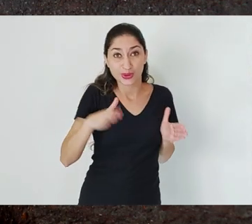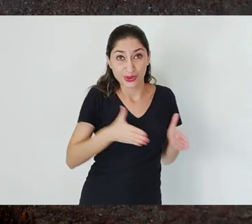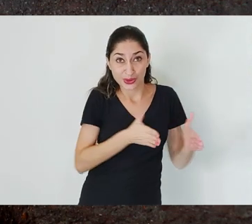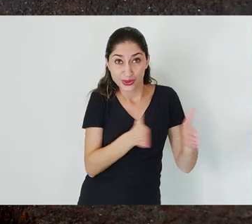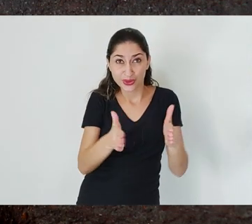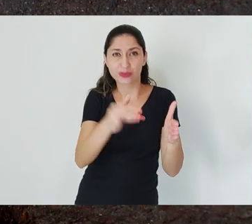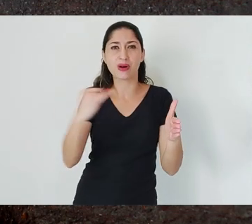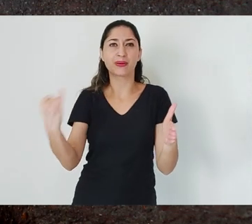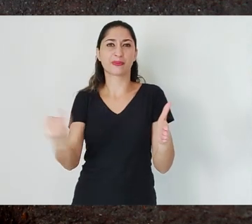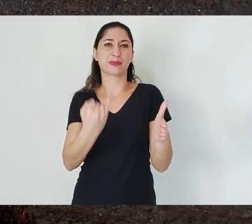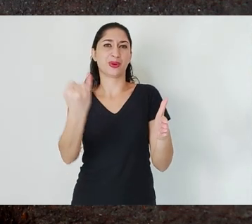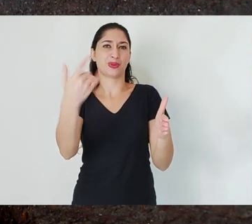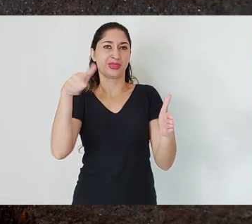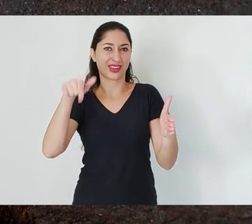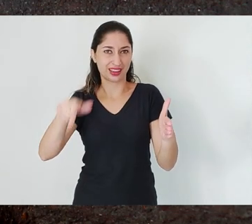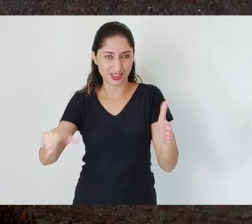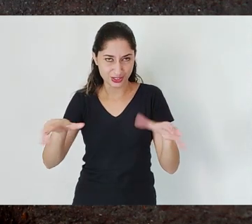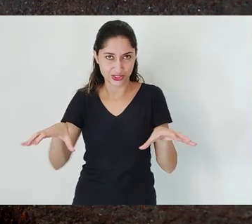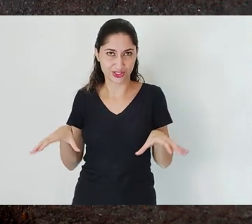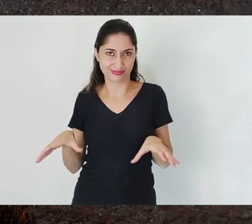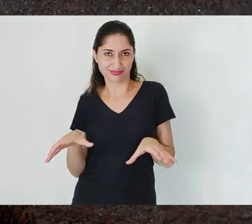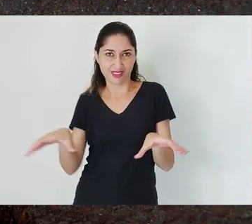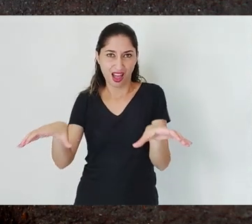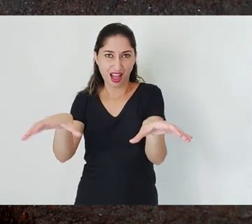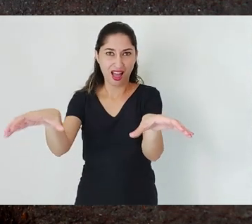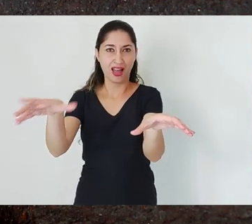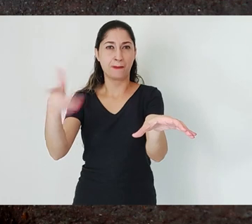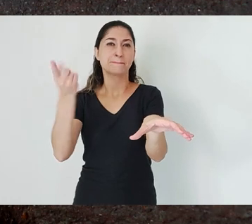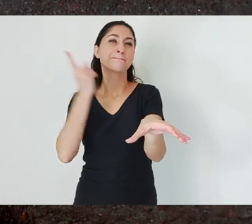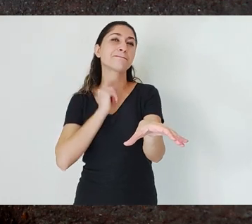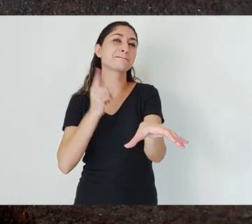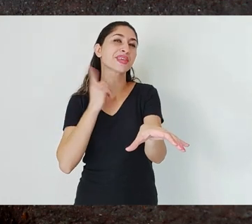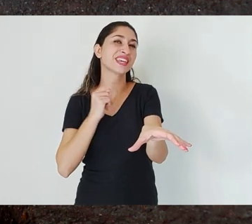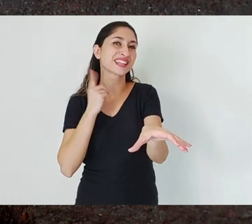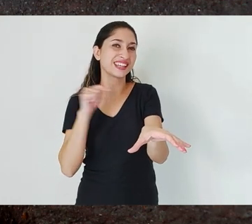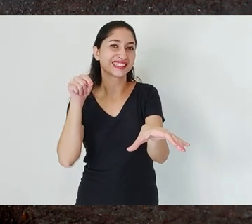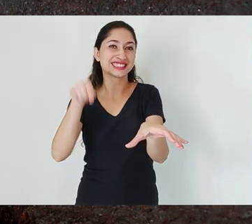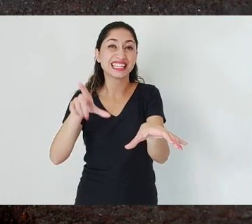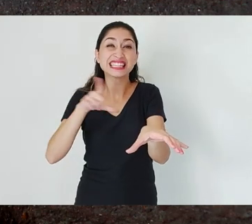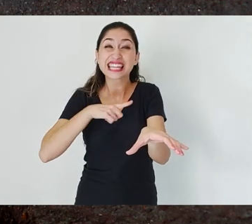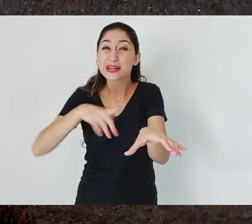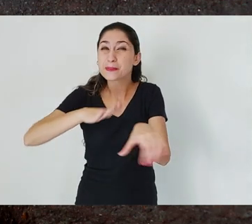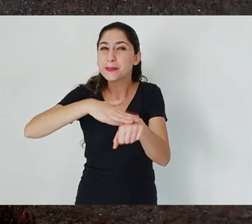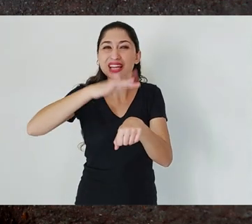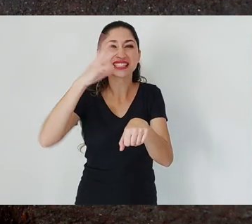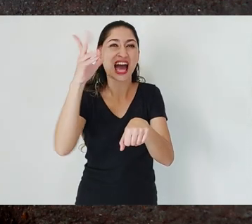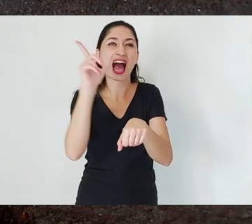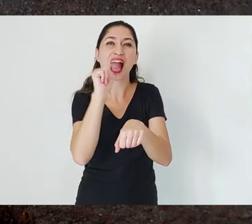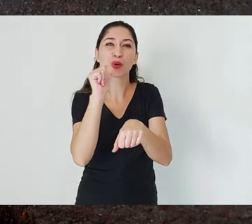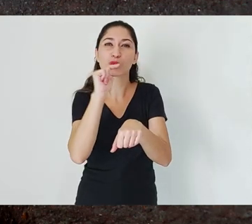a tributary of the Rio Doce Basin. Minas Gerais is not considered Brazil's reservoir for nothing. We have a very